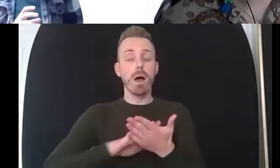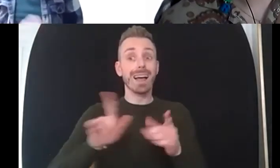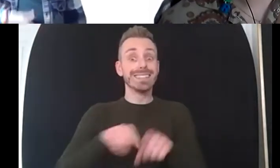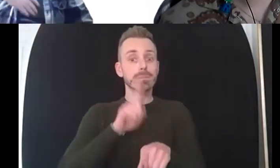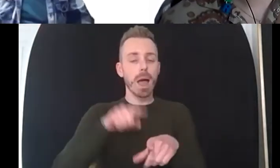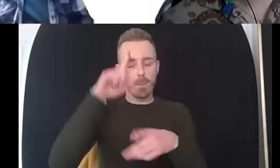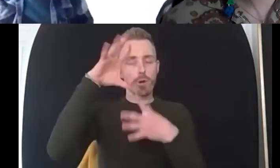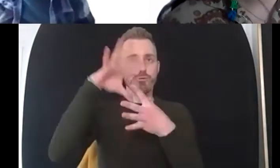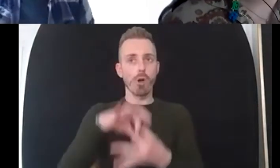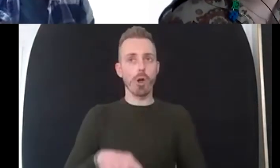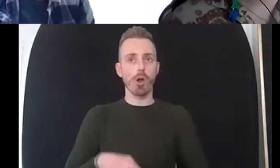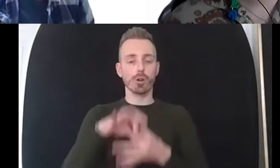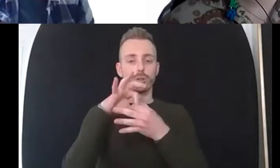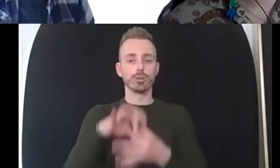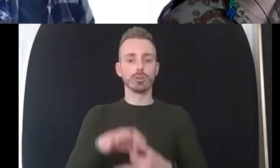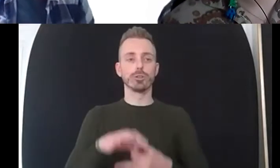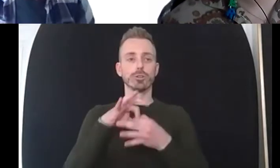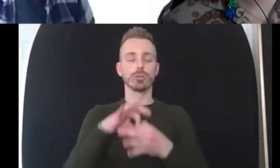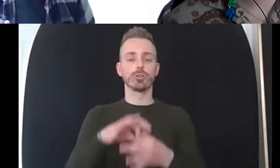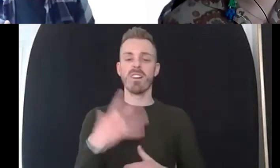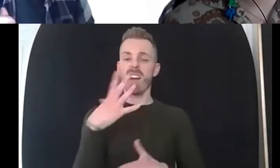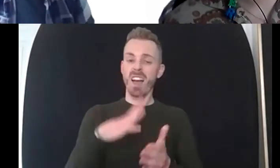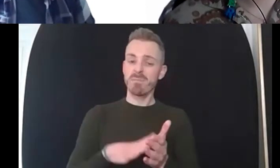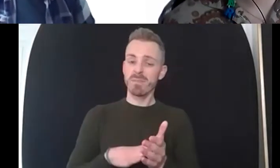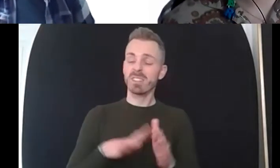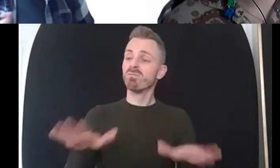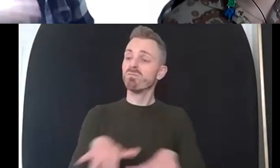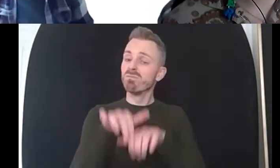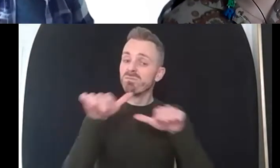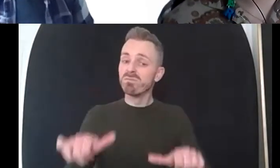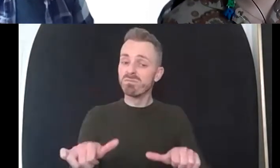and then getting on carrying back on again but remembering to do that again a little later